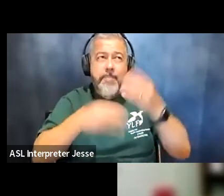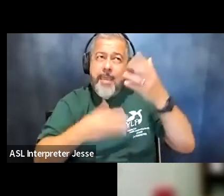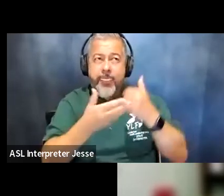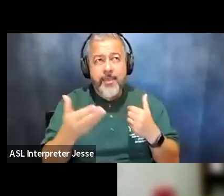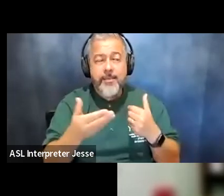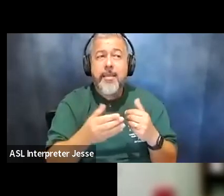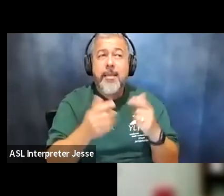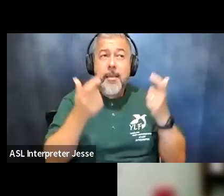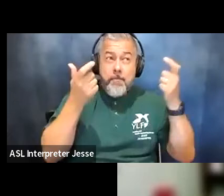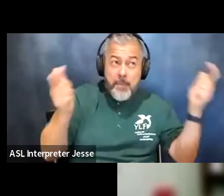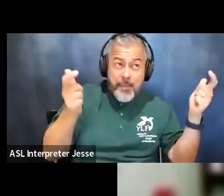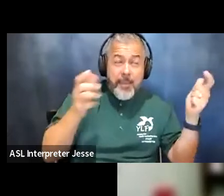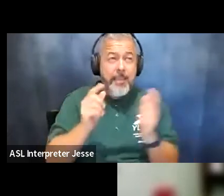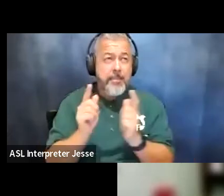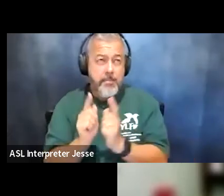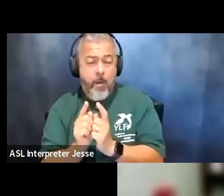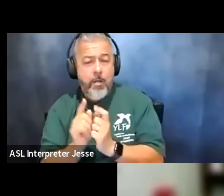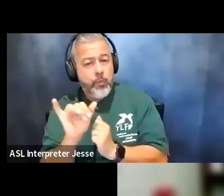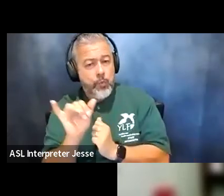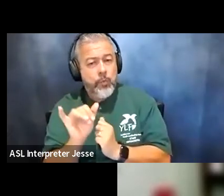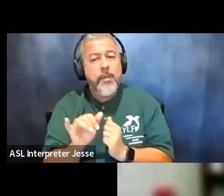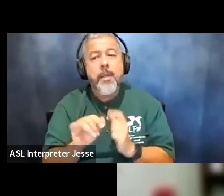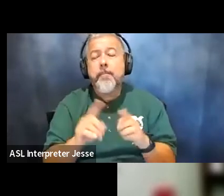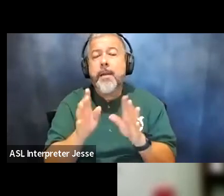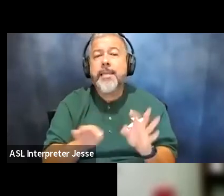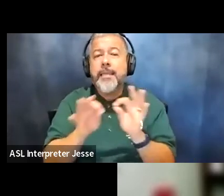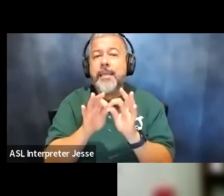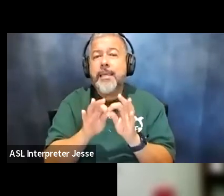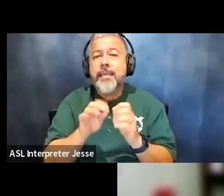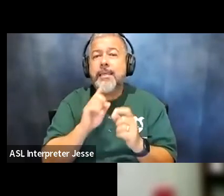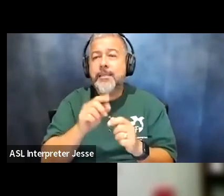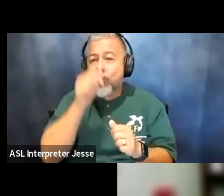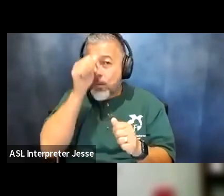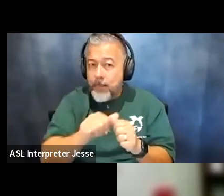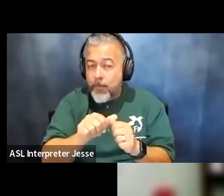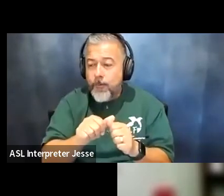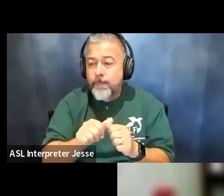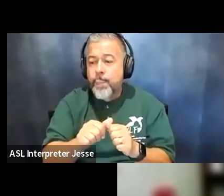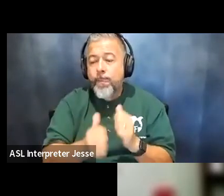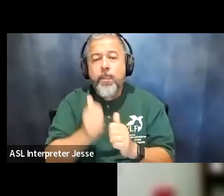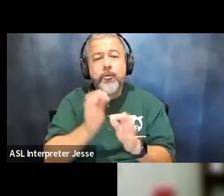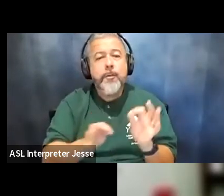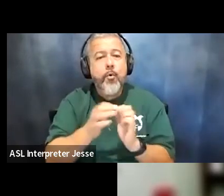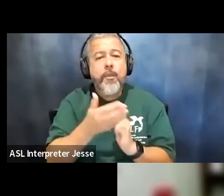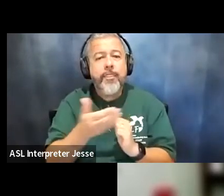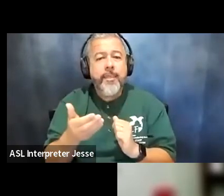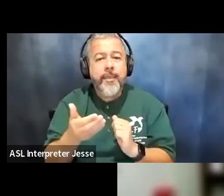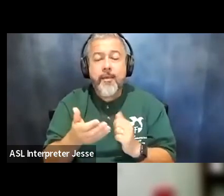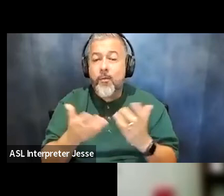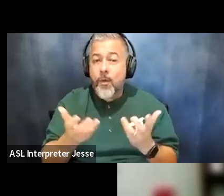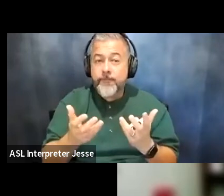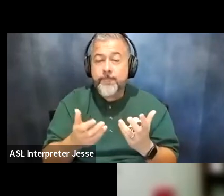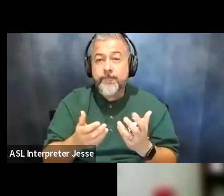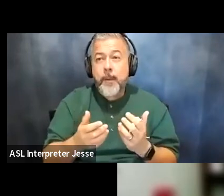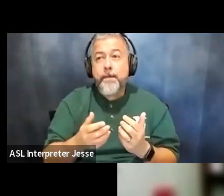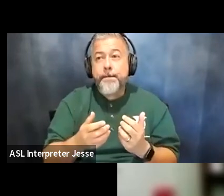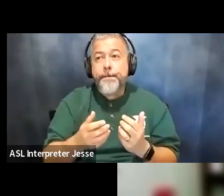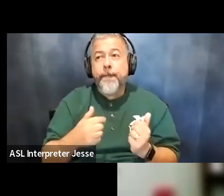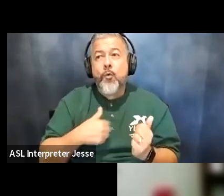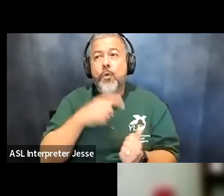but i think the key is just remembering the most important thing which is we need to be able to